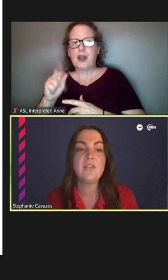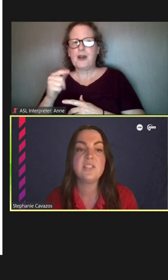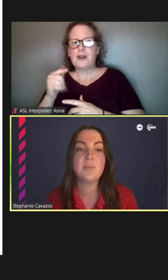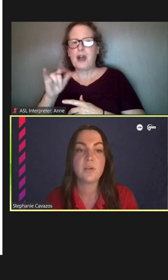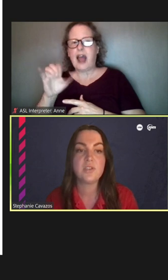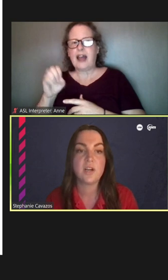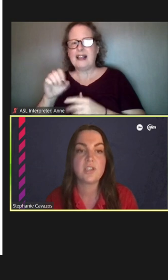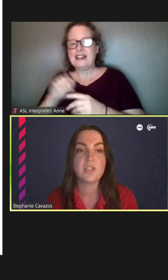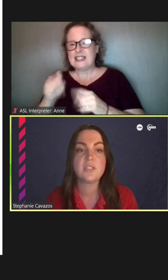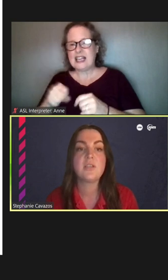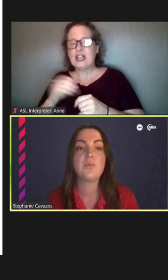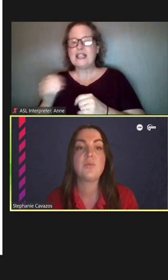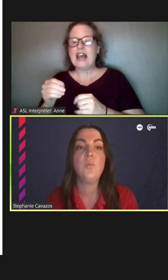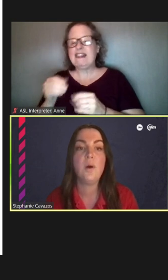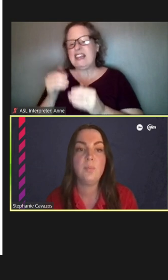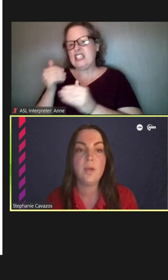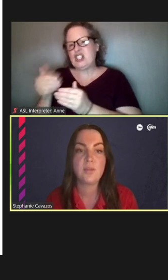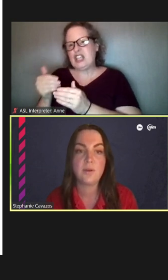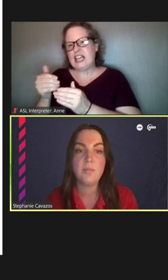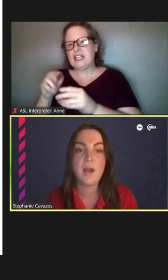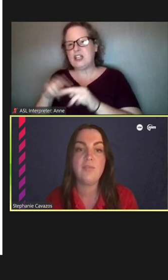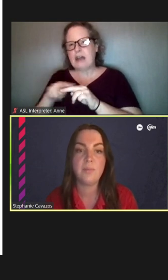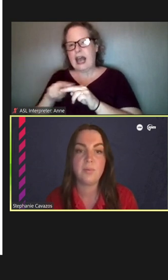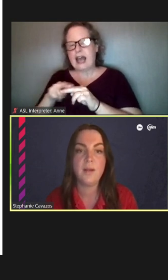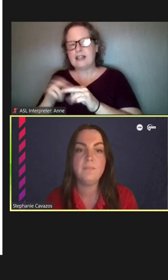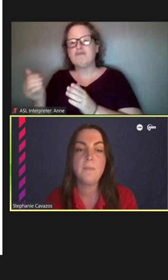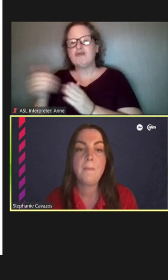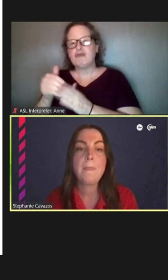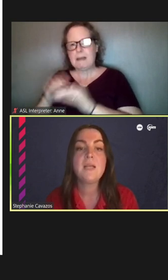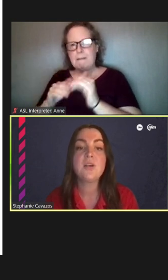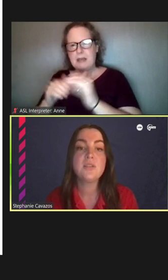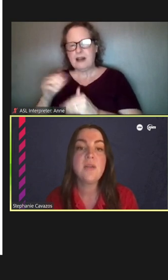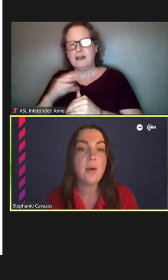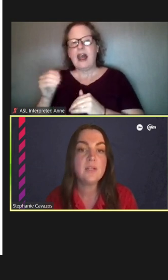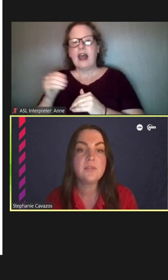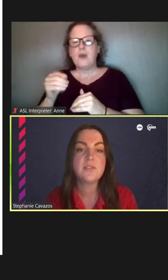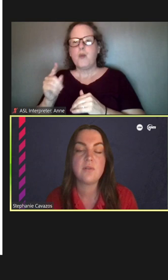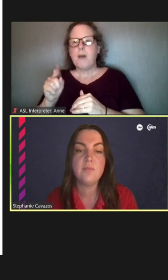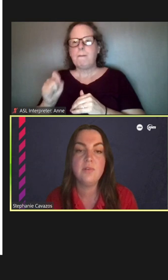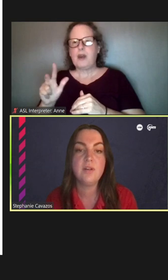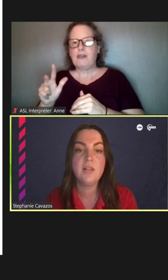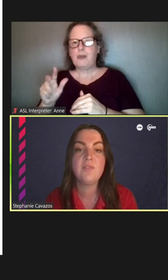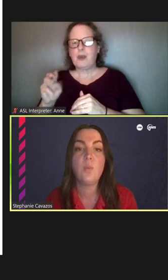and the support structures through the 1.3 mile footprint. This also now includes the removal of